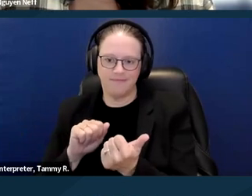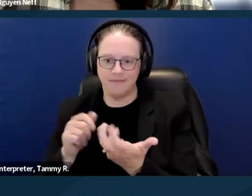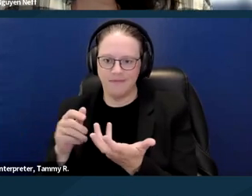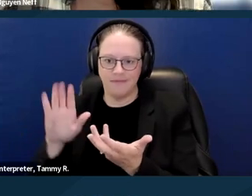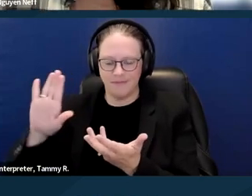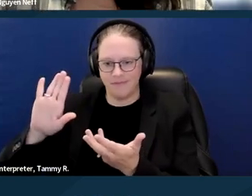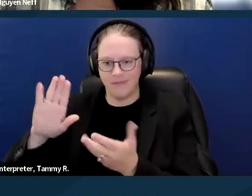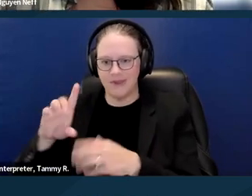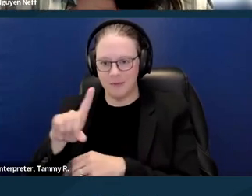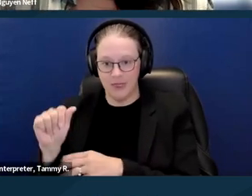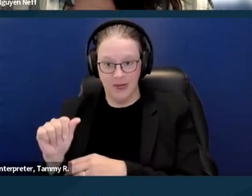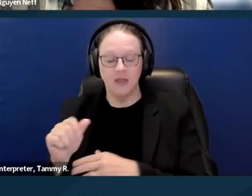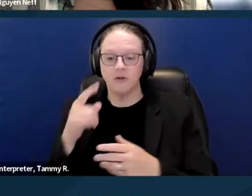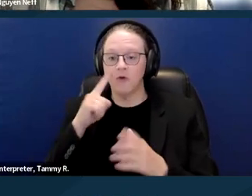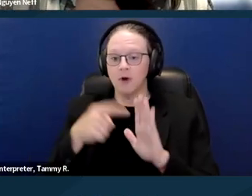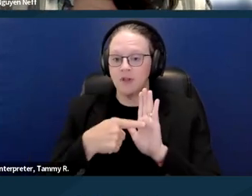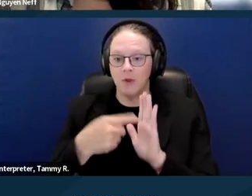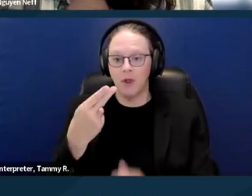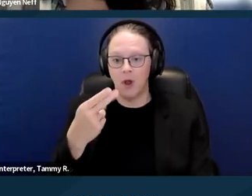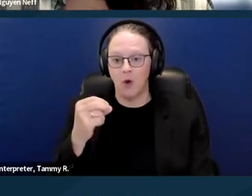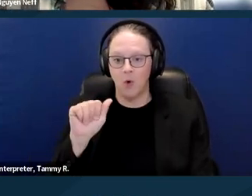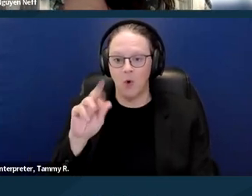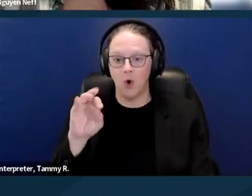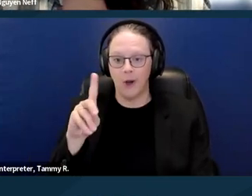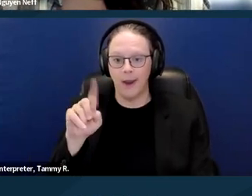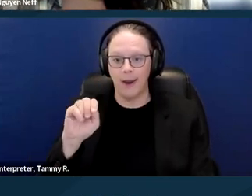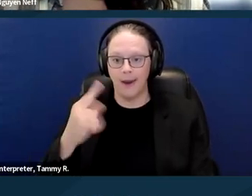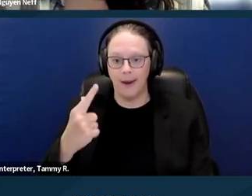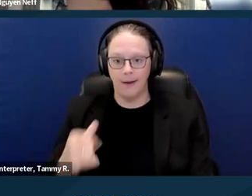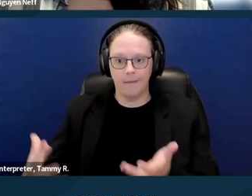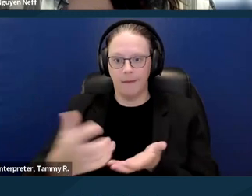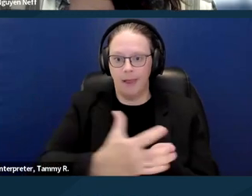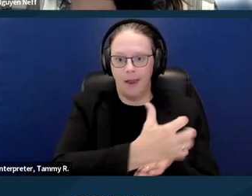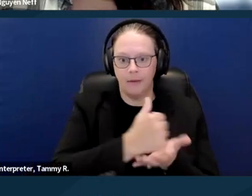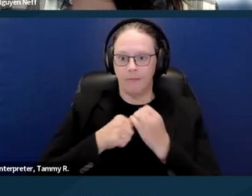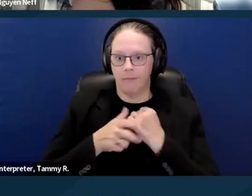it is a disability and it is unfortunately something that someone can be evicted for.